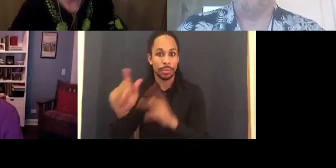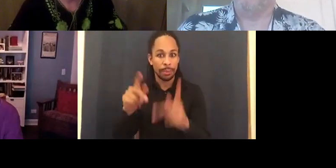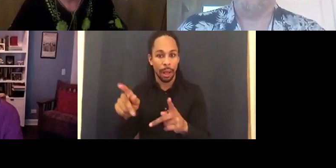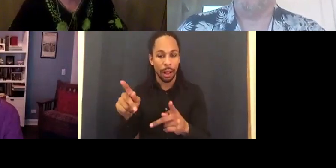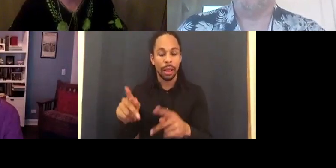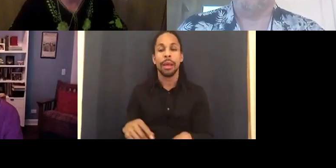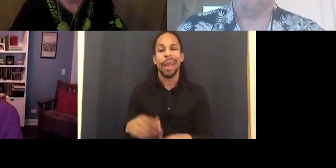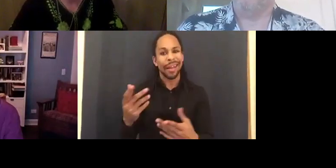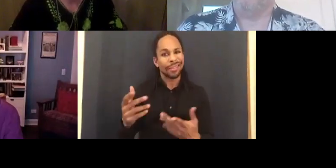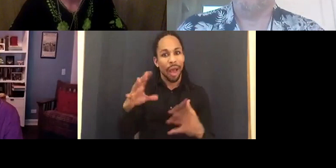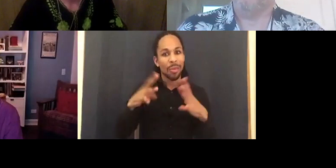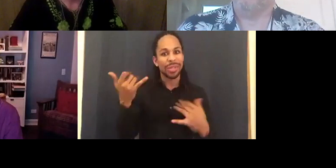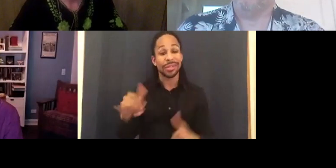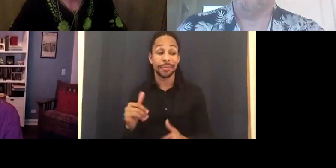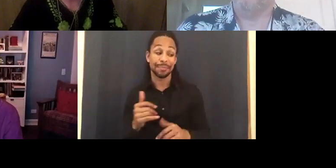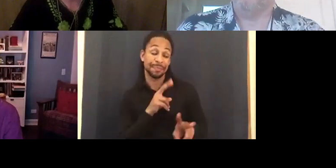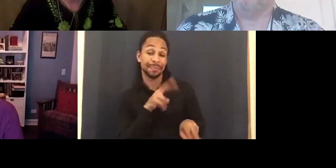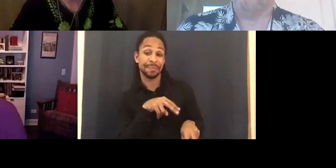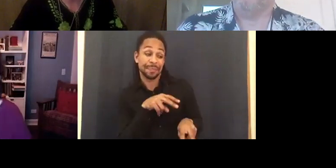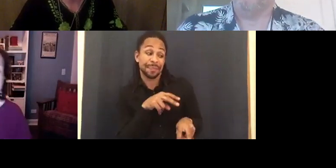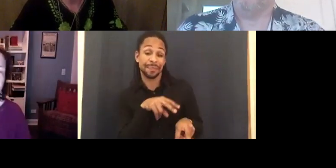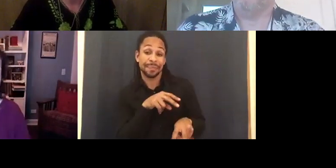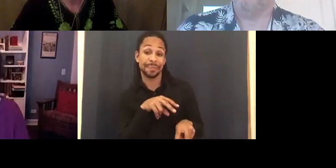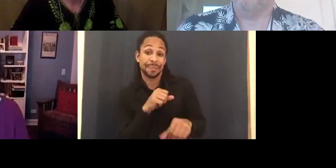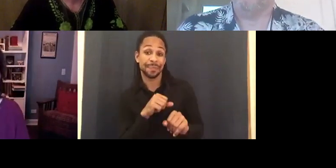the walls are crumbling. Television has finally given way